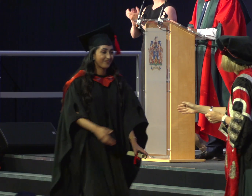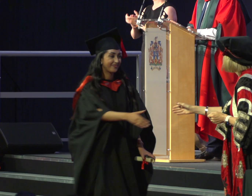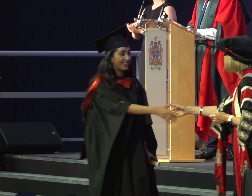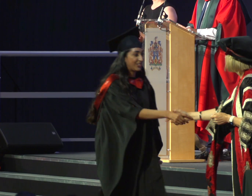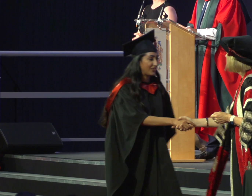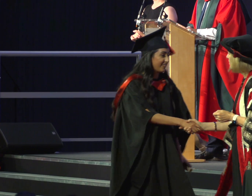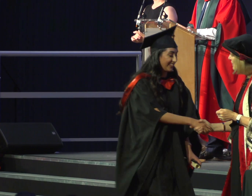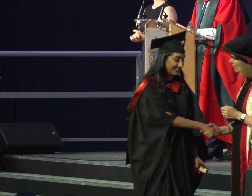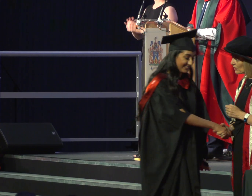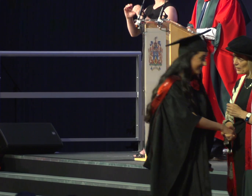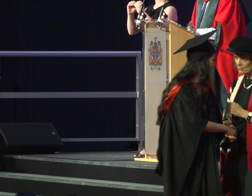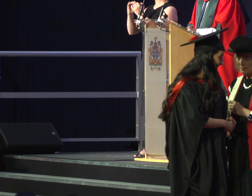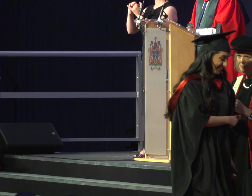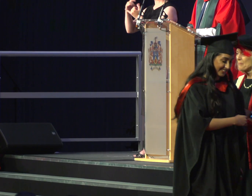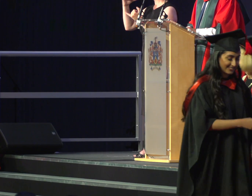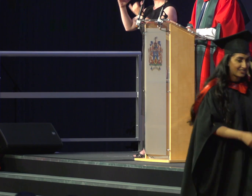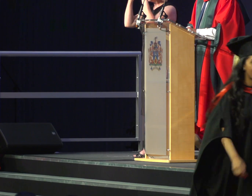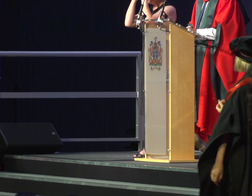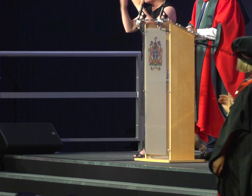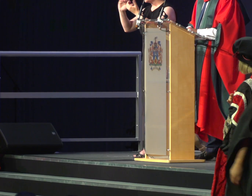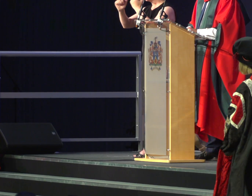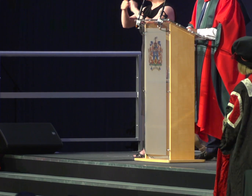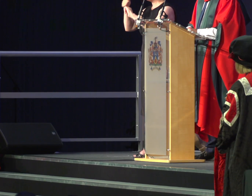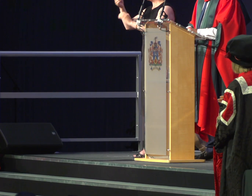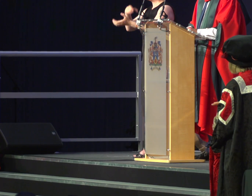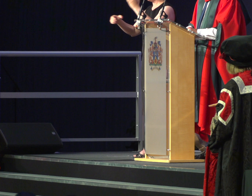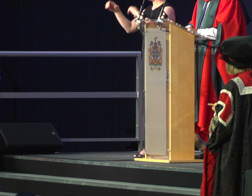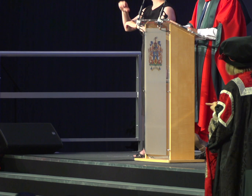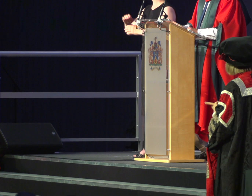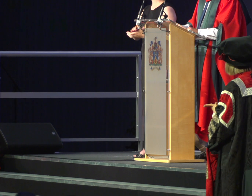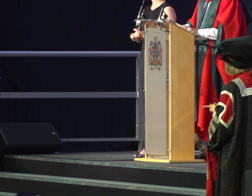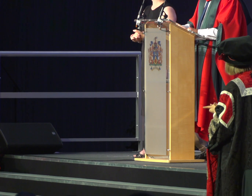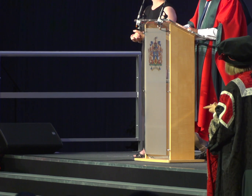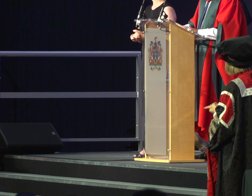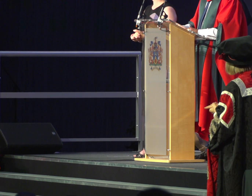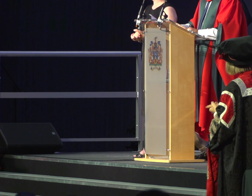Bachelor of Science with Honors in Sports Science